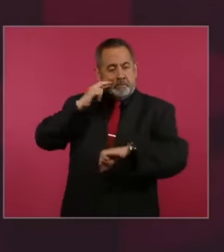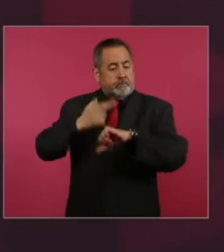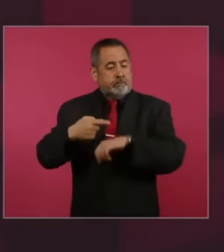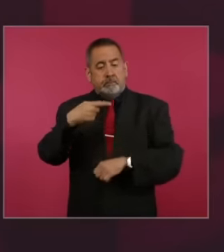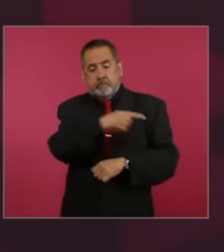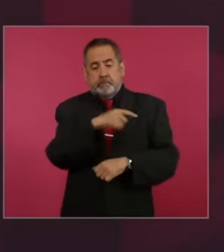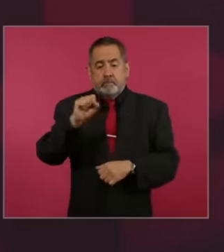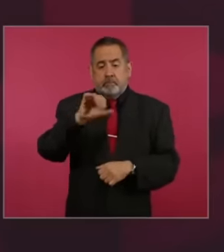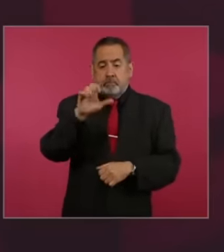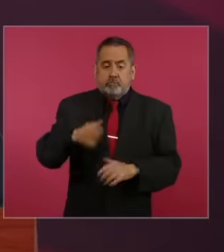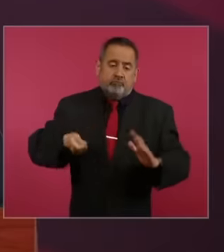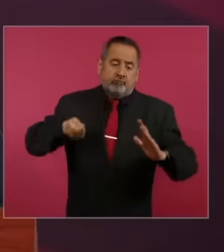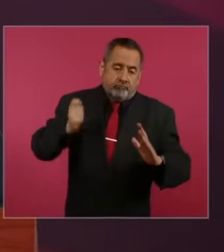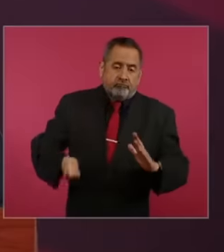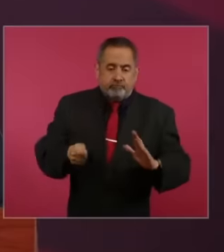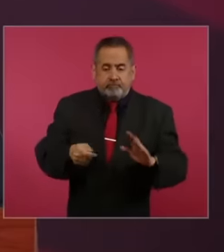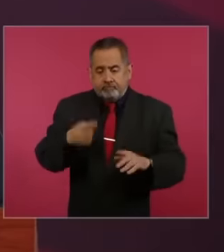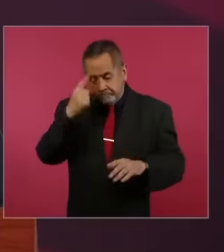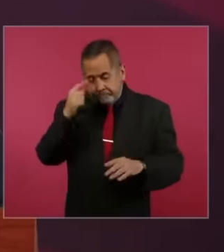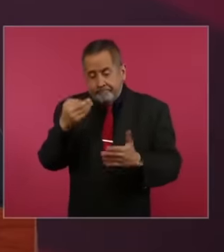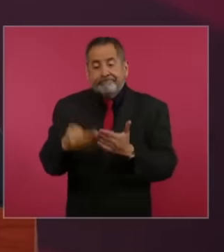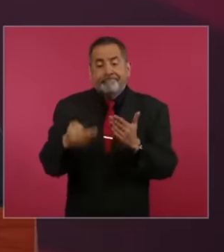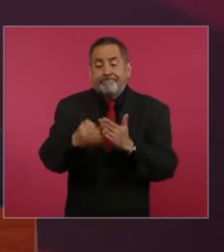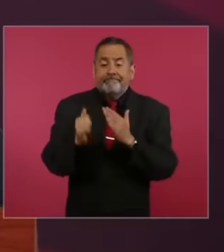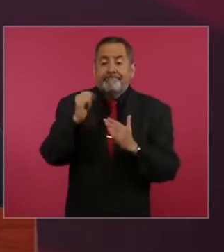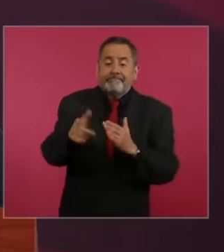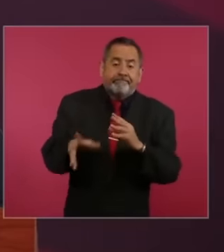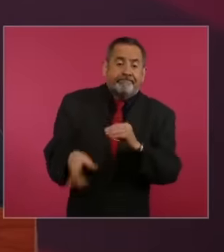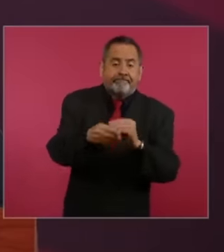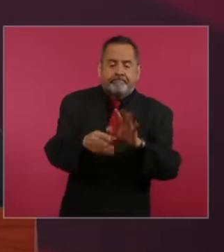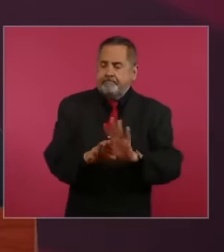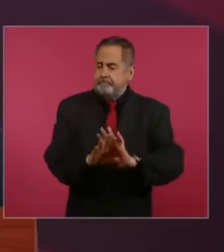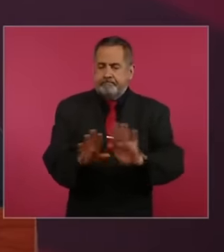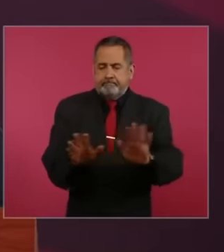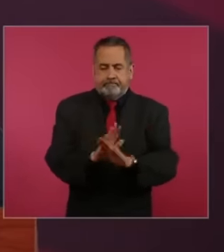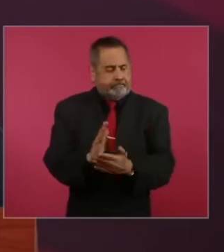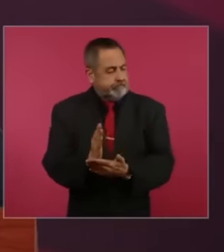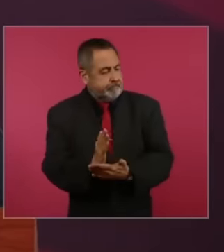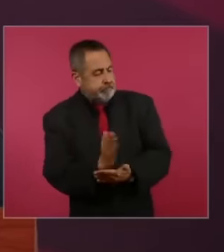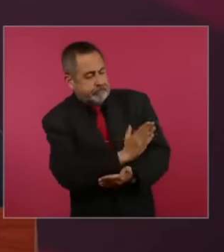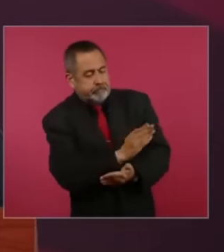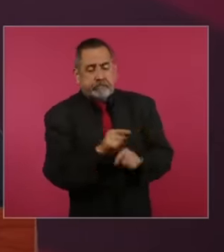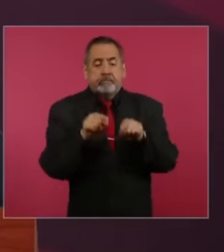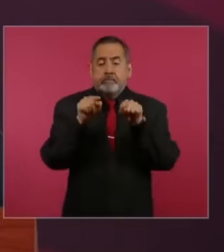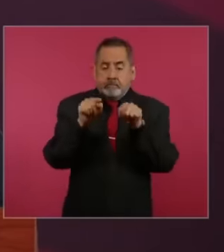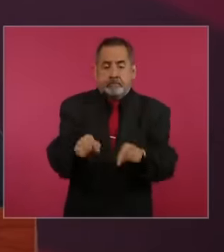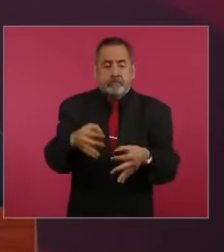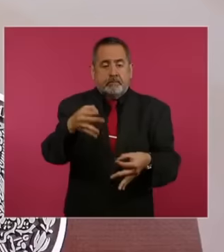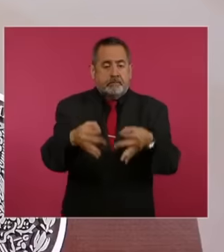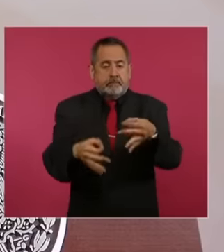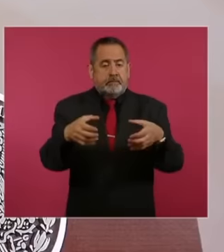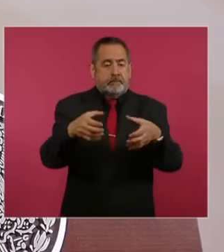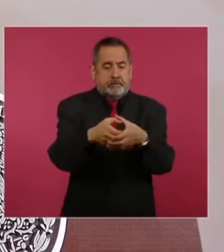define pending criteria. And for that reason, the collegiate members are already the competent authorities